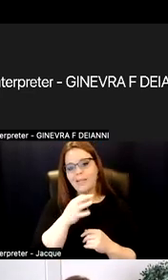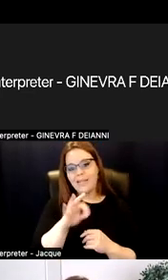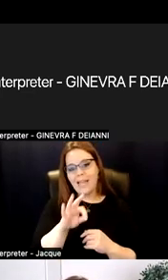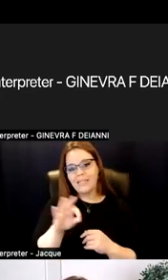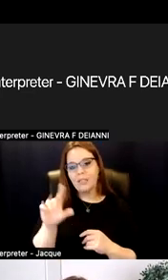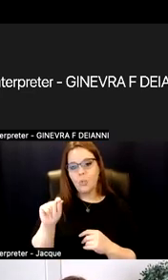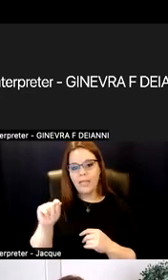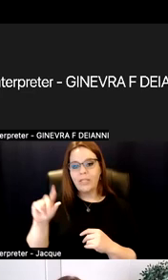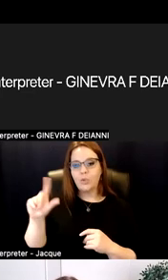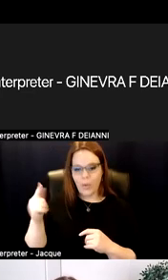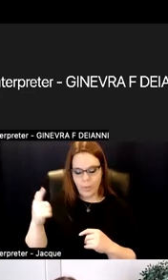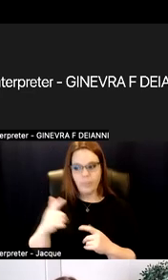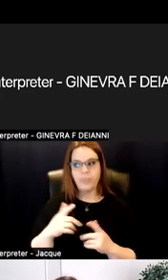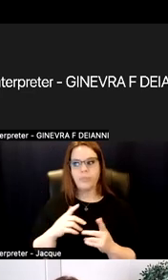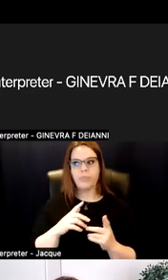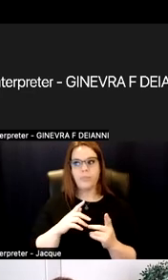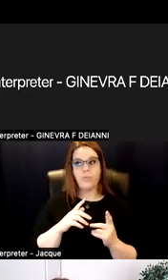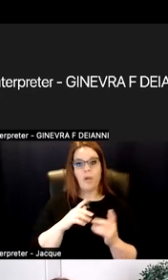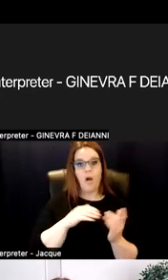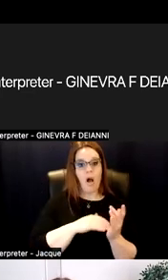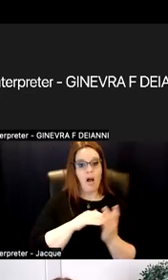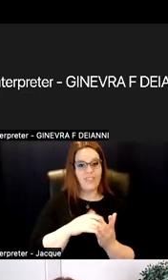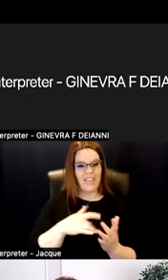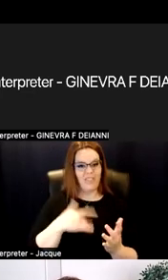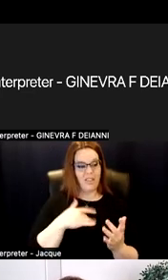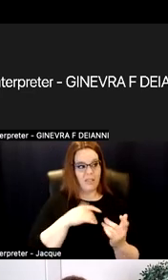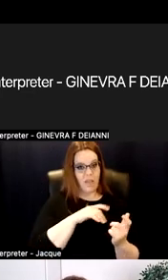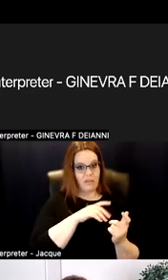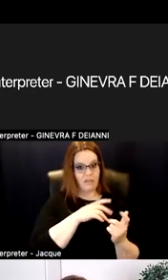becomes a continuation of high school, of the way instruction